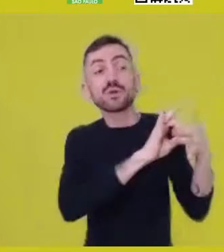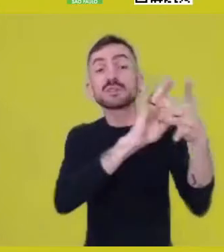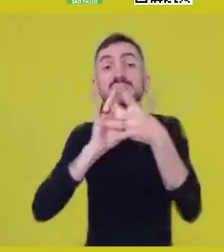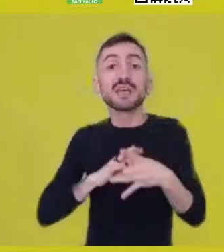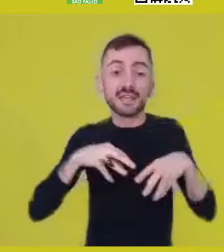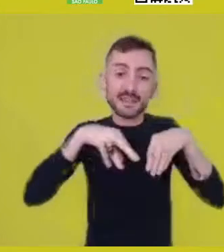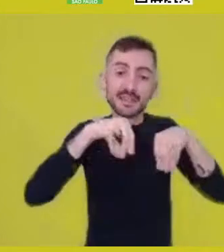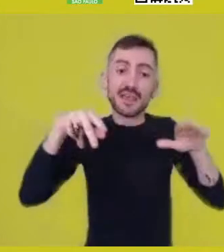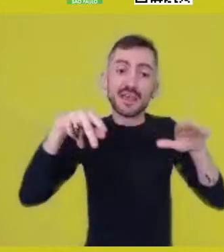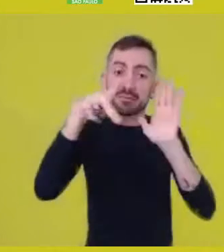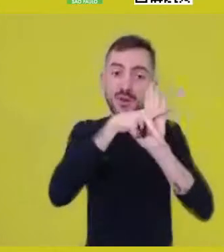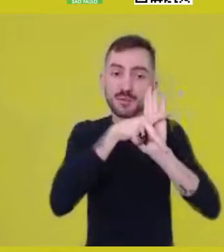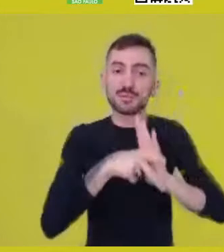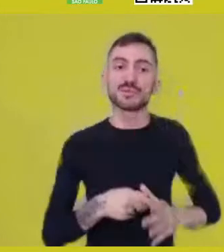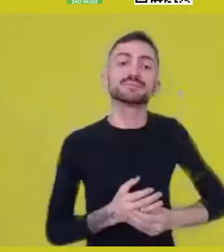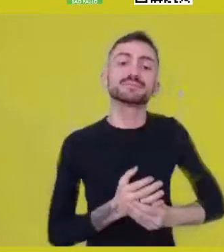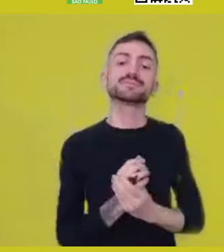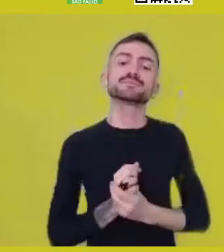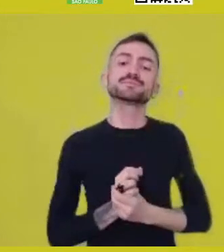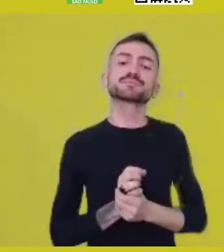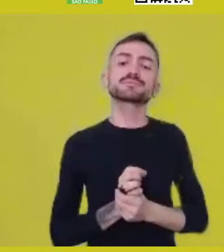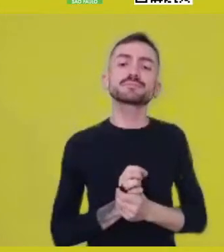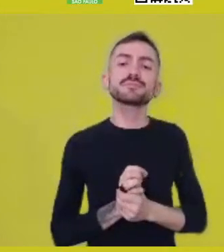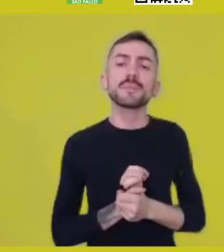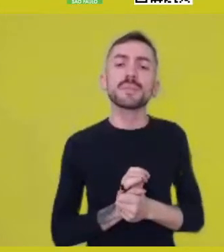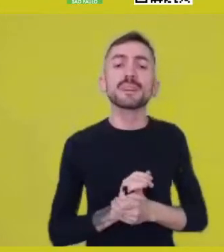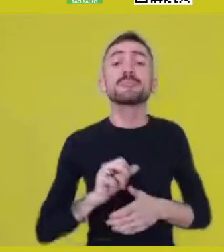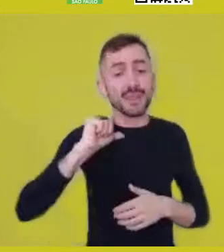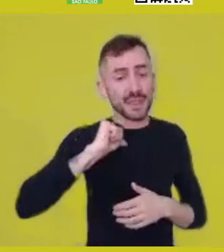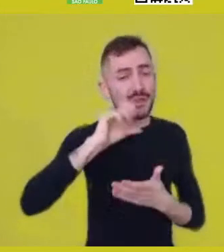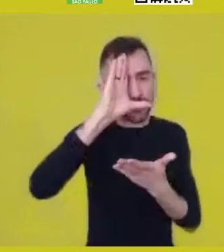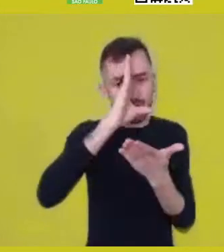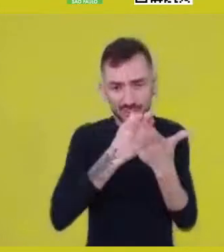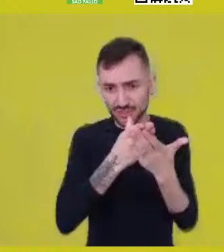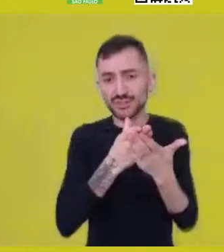Well, I think that’s it,